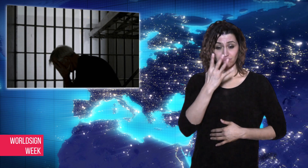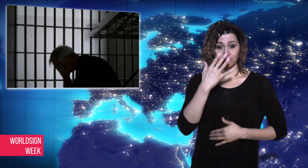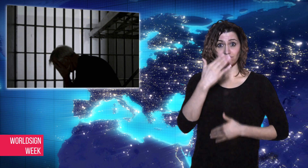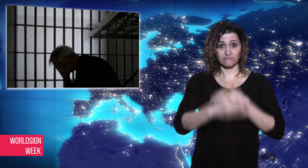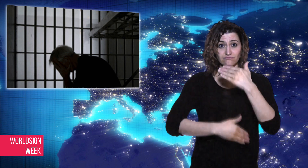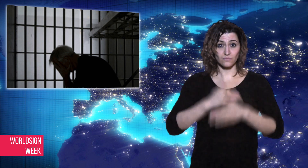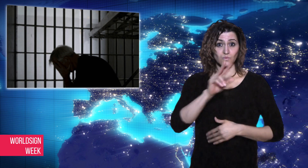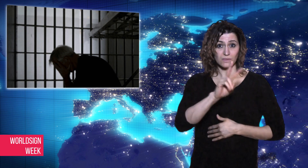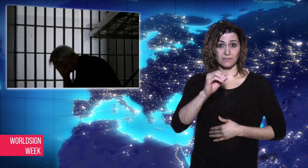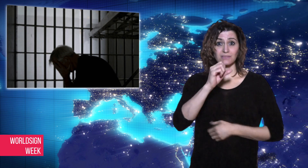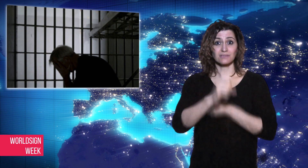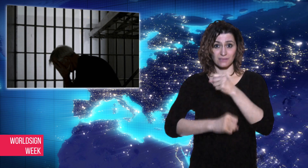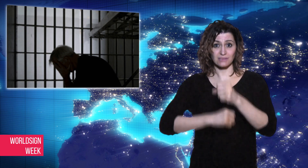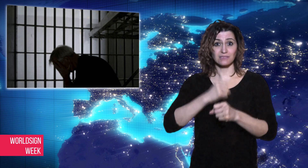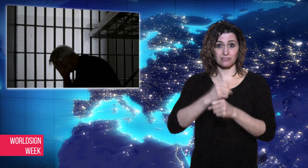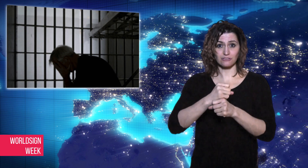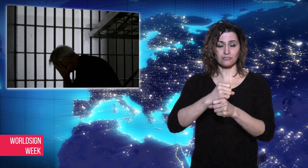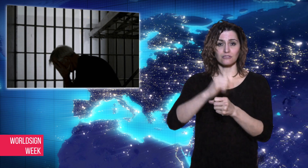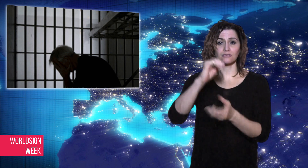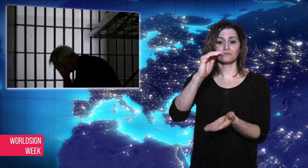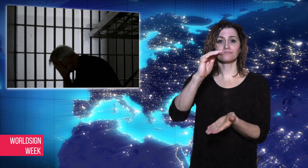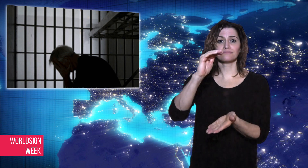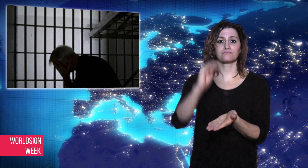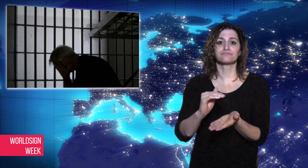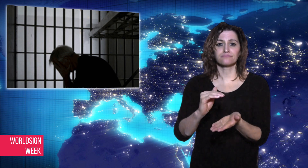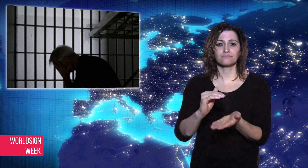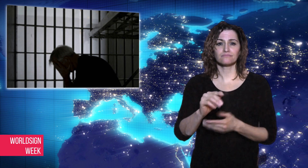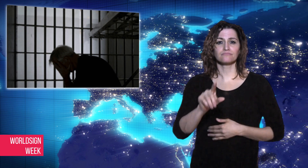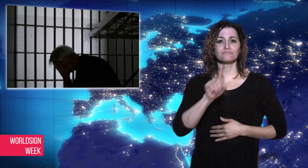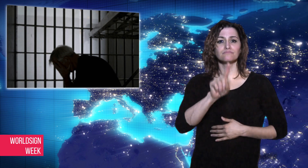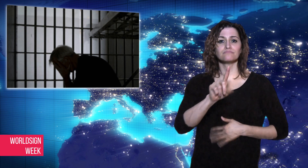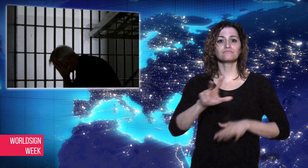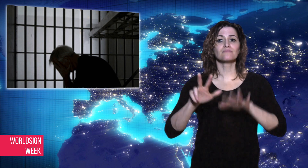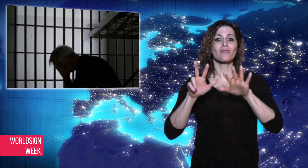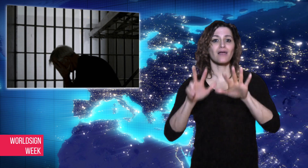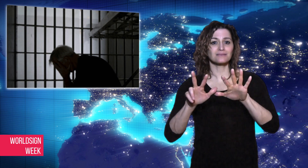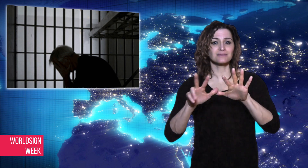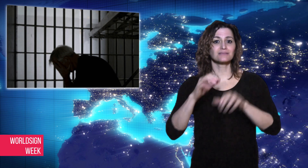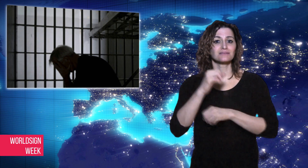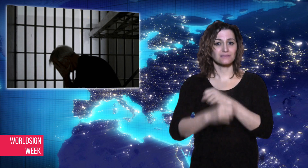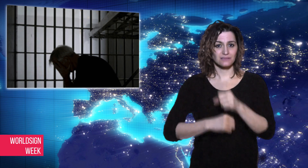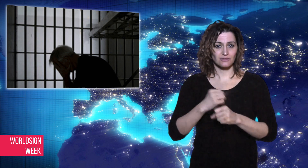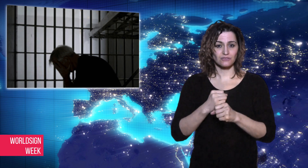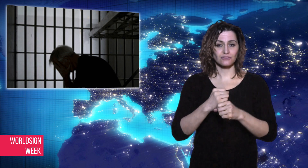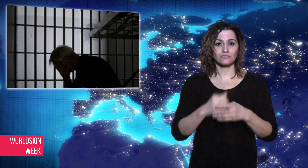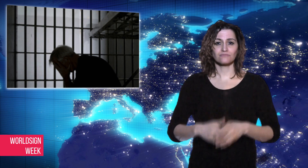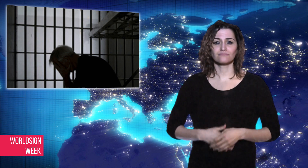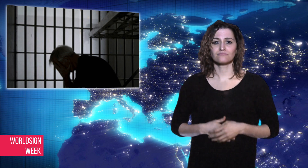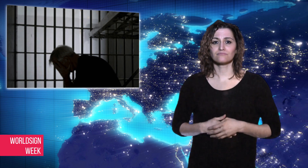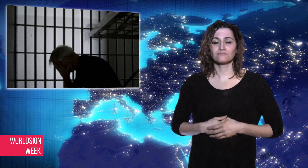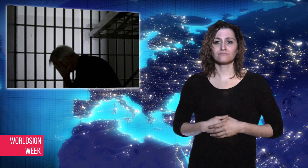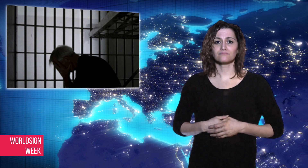he explained to an appeal judge that